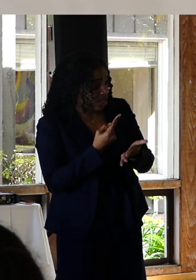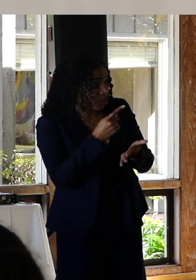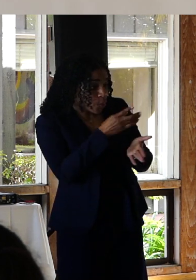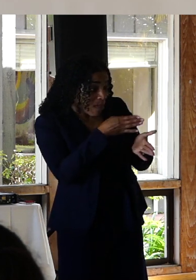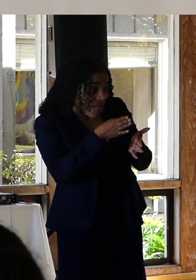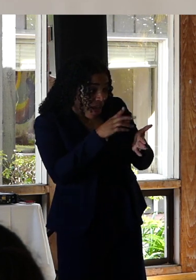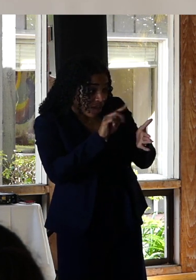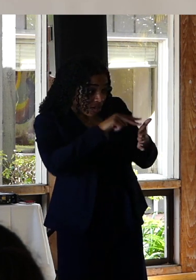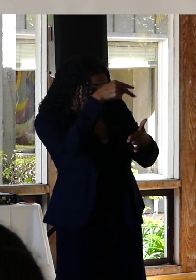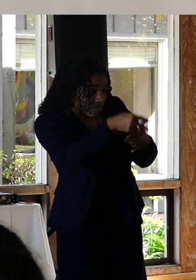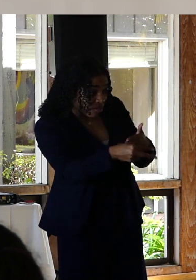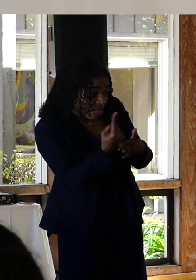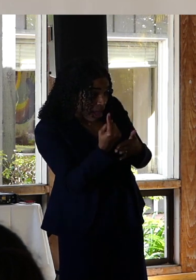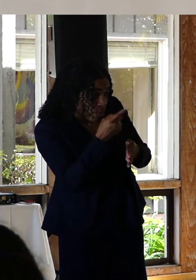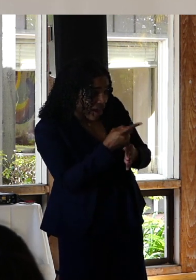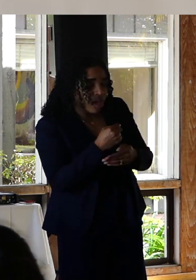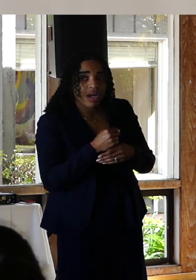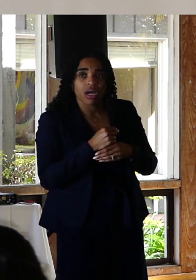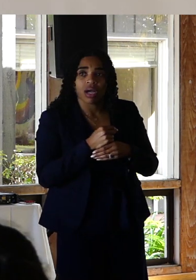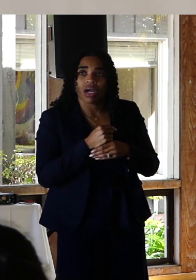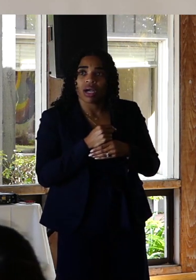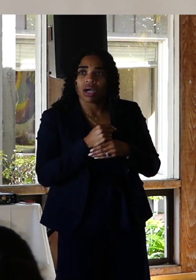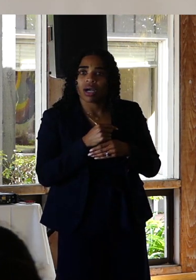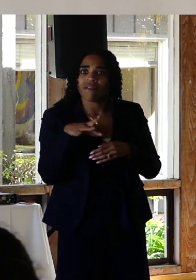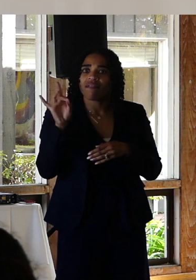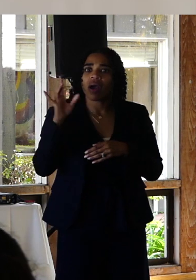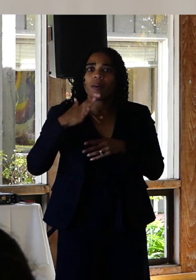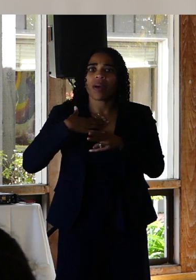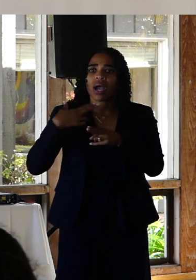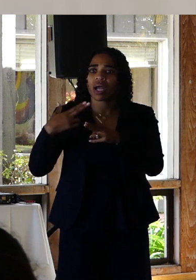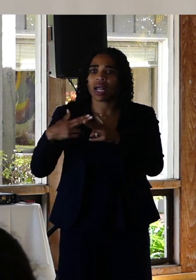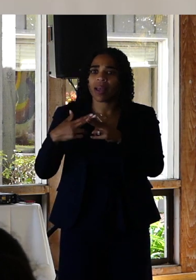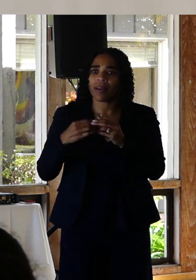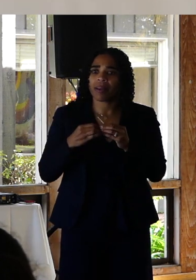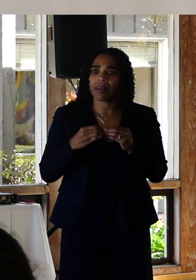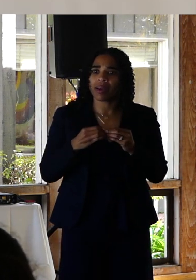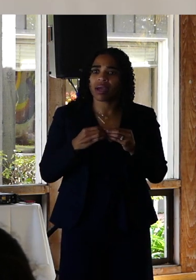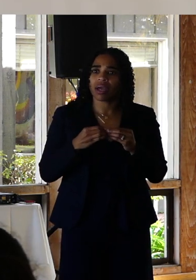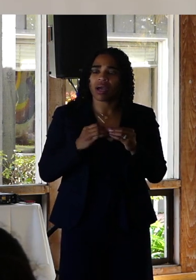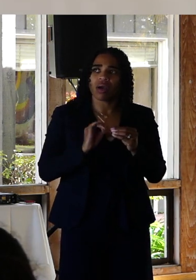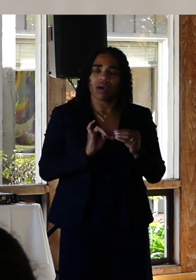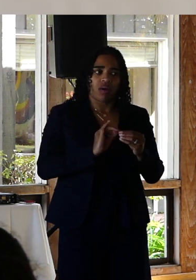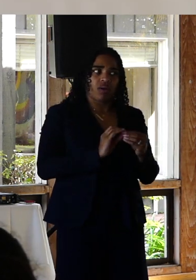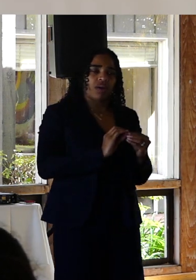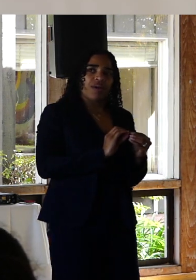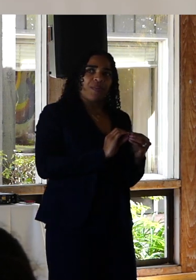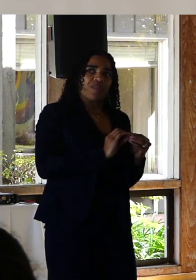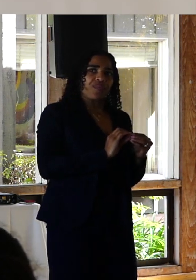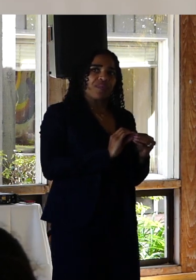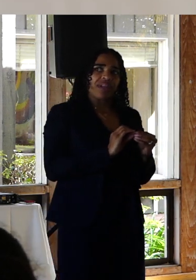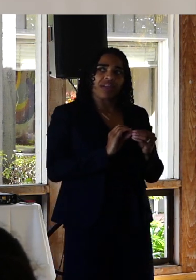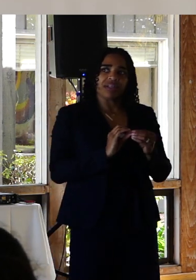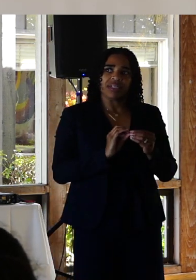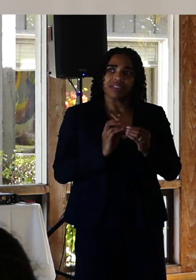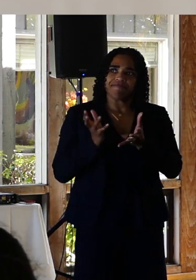intention. So I'd been chatting with my sergeant and he got the report